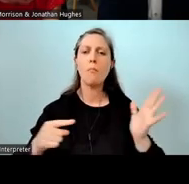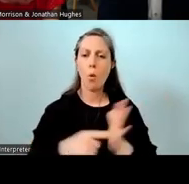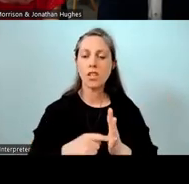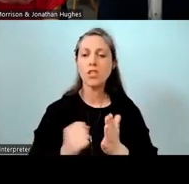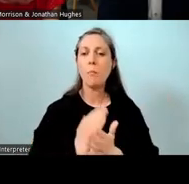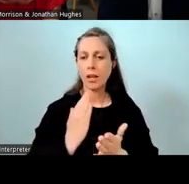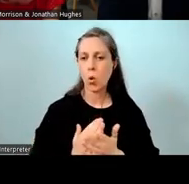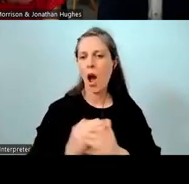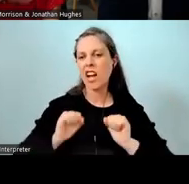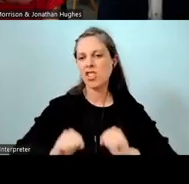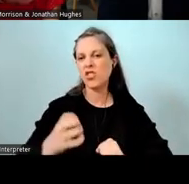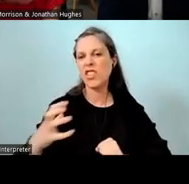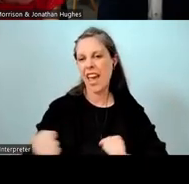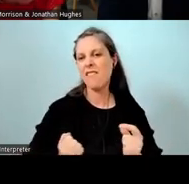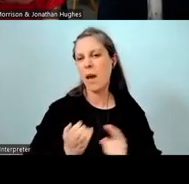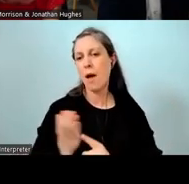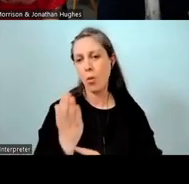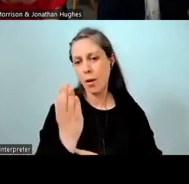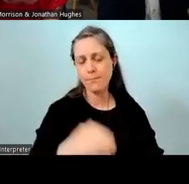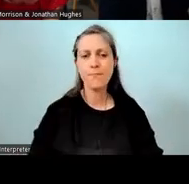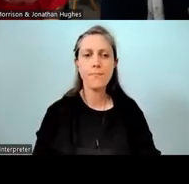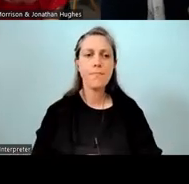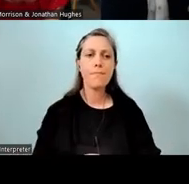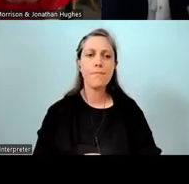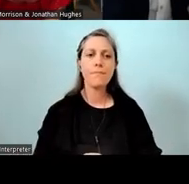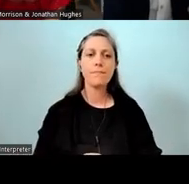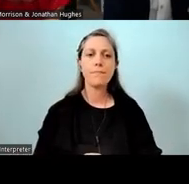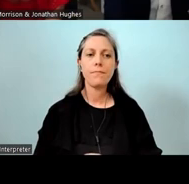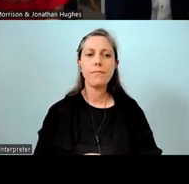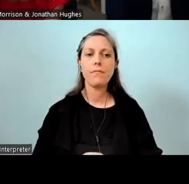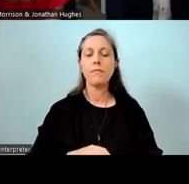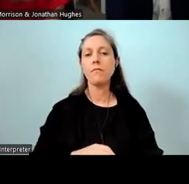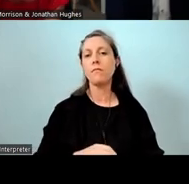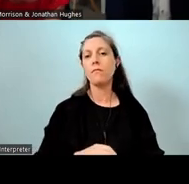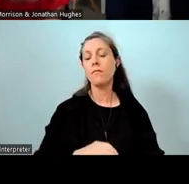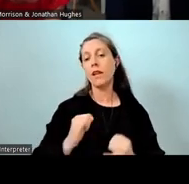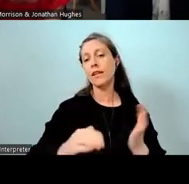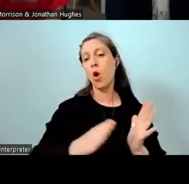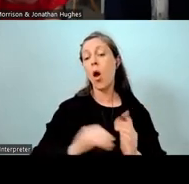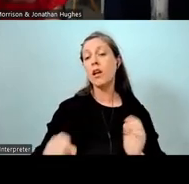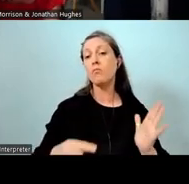Yeah, so this priority and the enrollment process has been really relevant, isn't it?